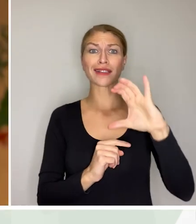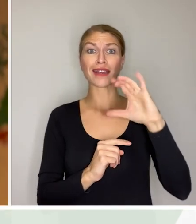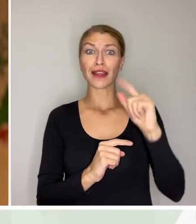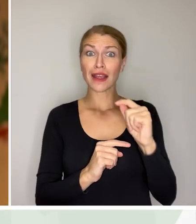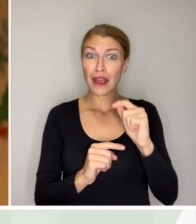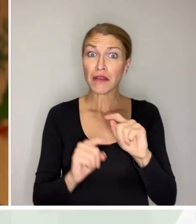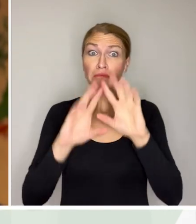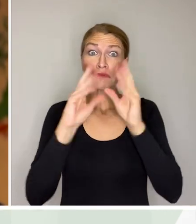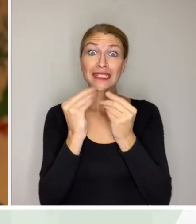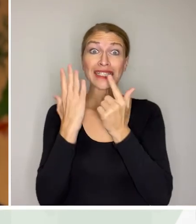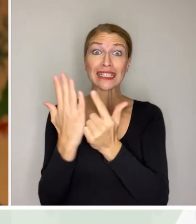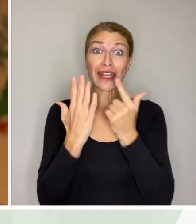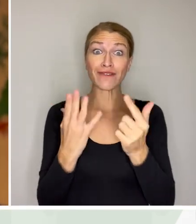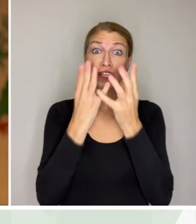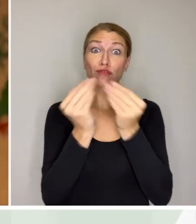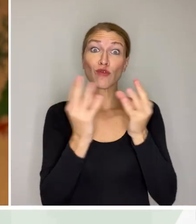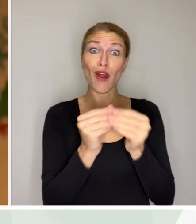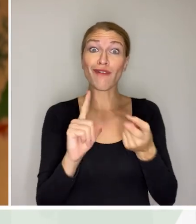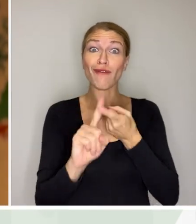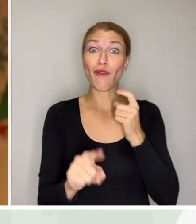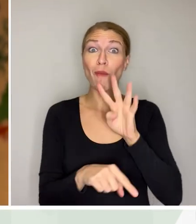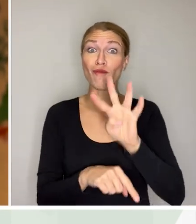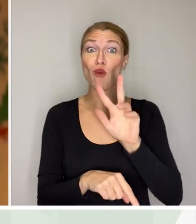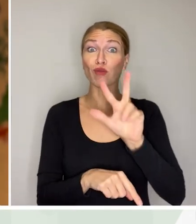77 solutions from 43 countries